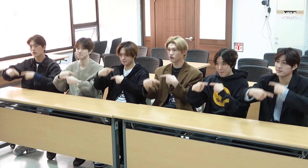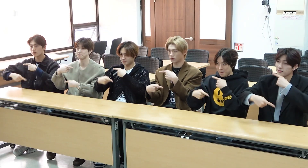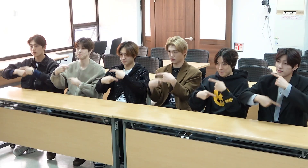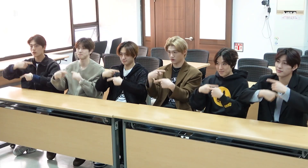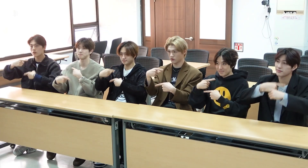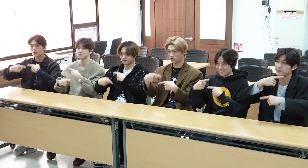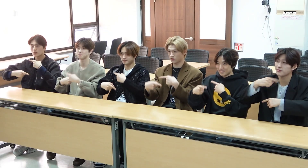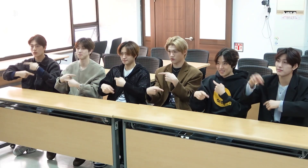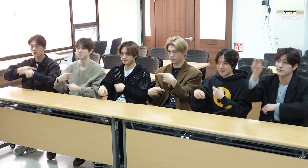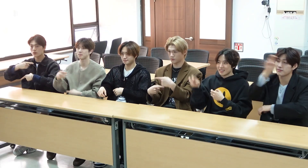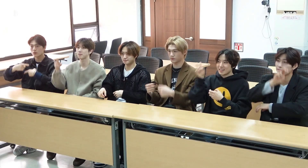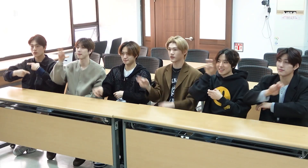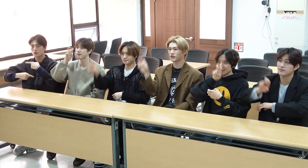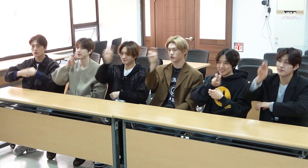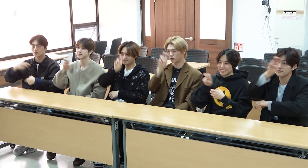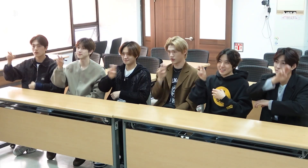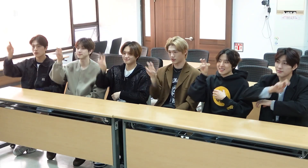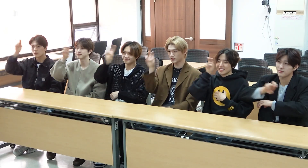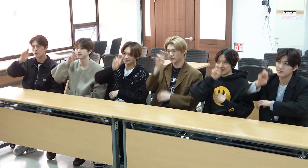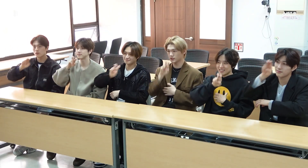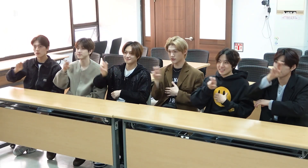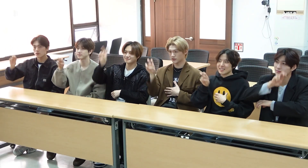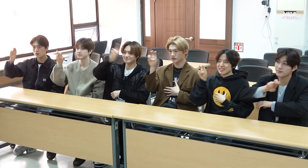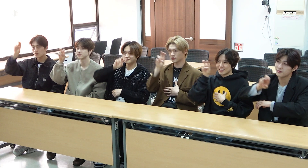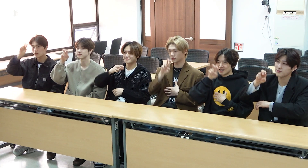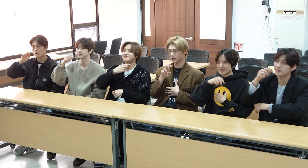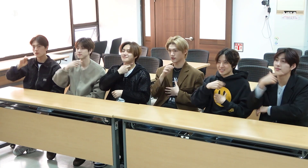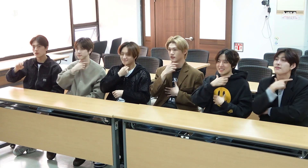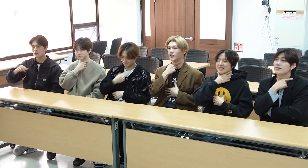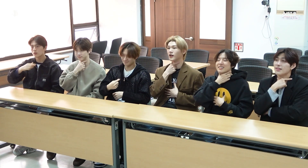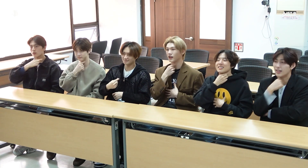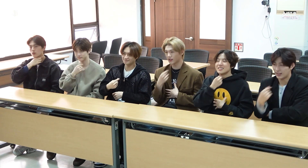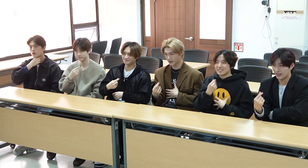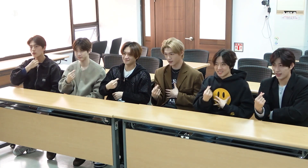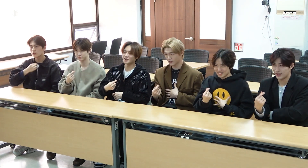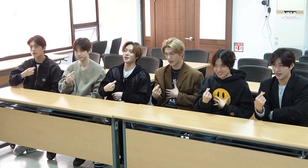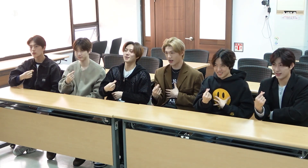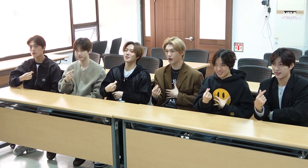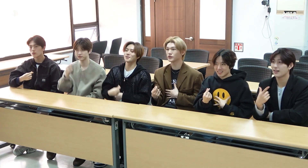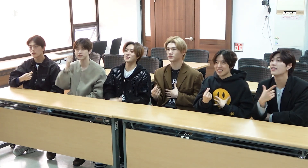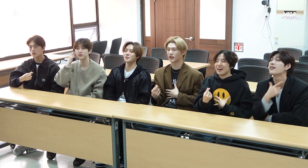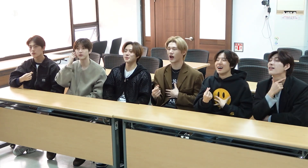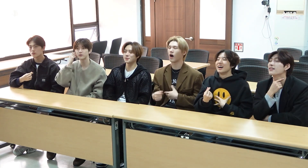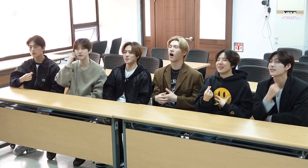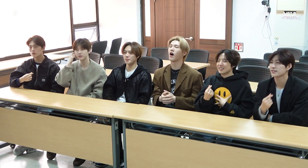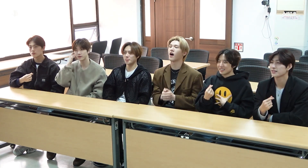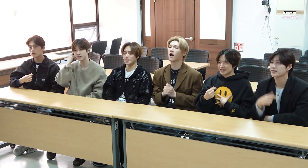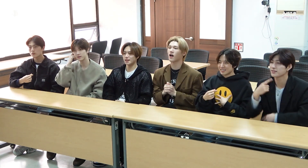'A song in sign language' 'A song' 'I want to sing'